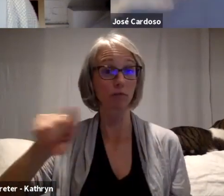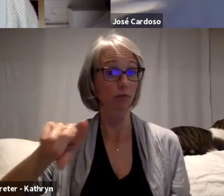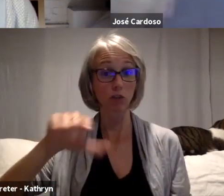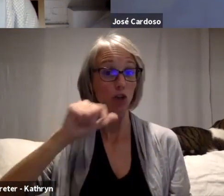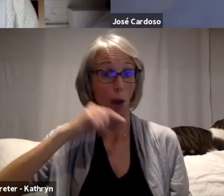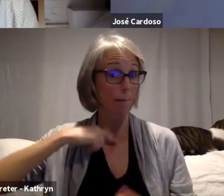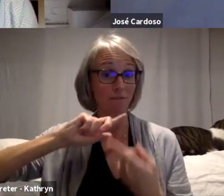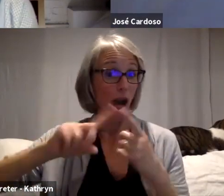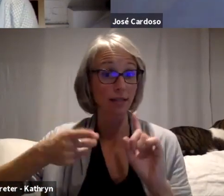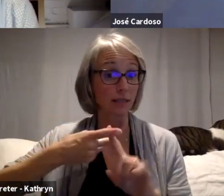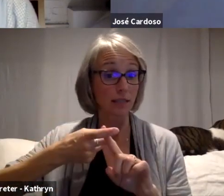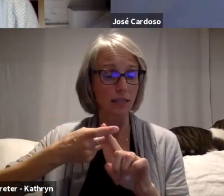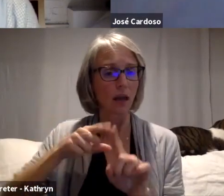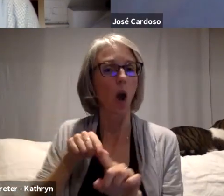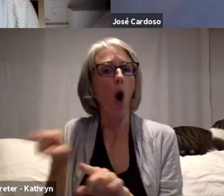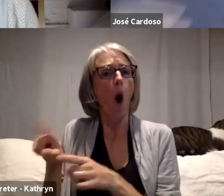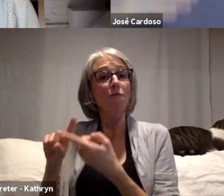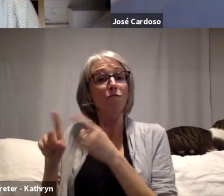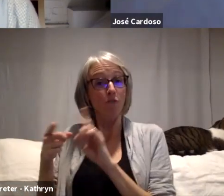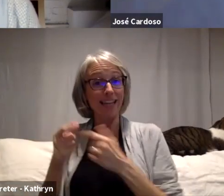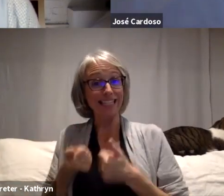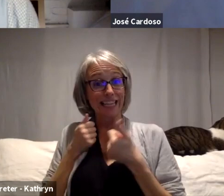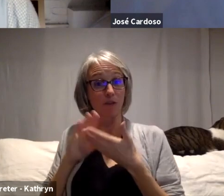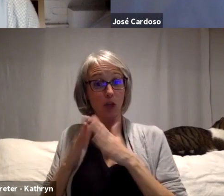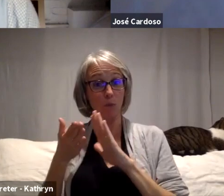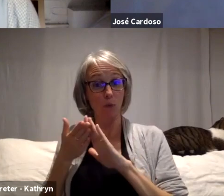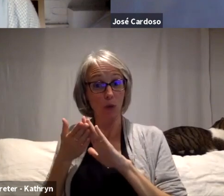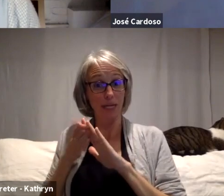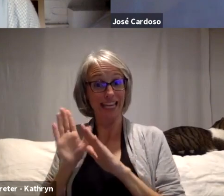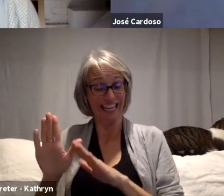we were the friends of a friend who lives in the community. We have to be introduced to this community.